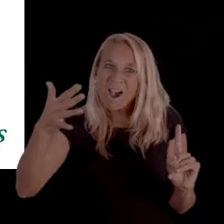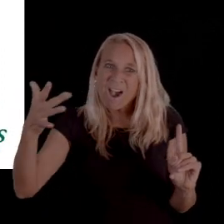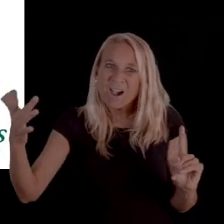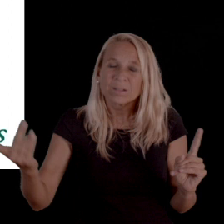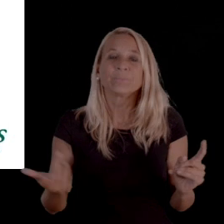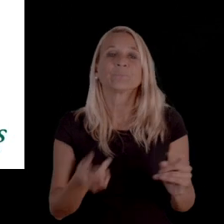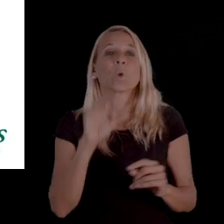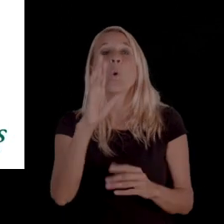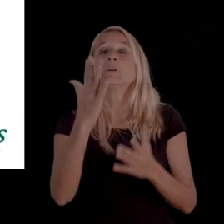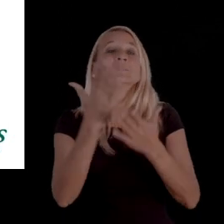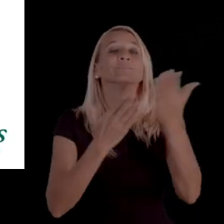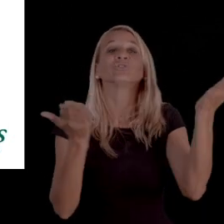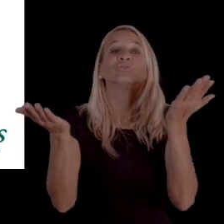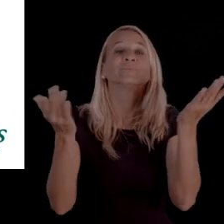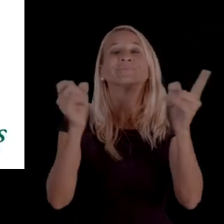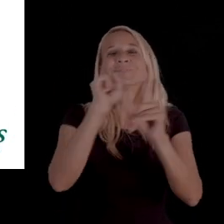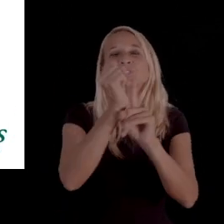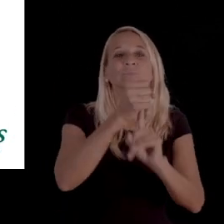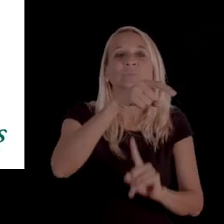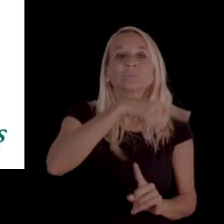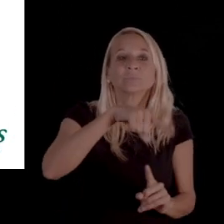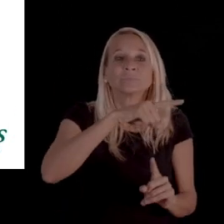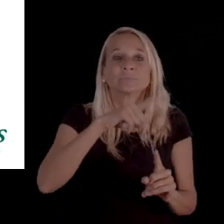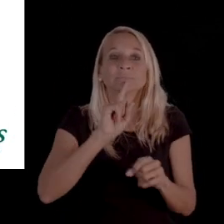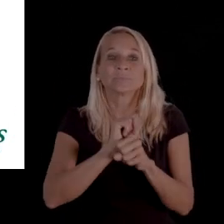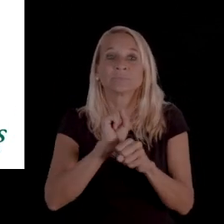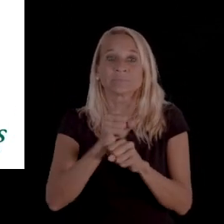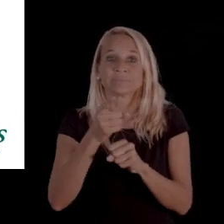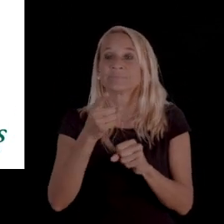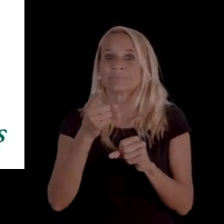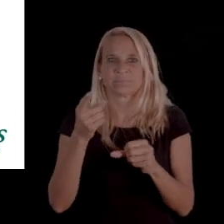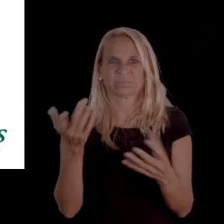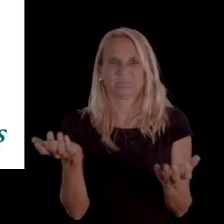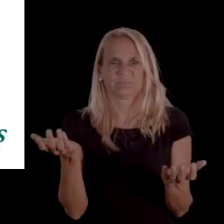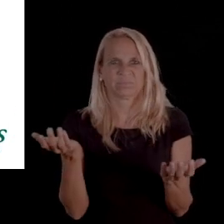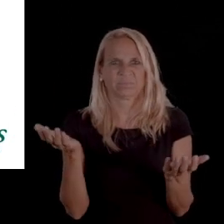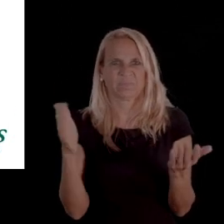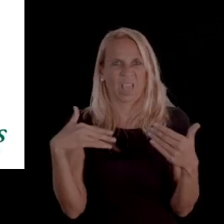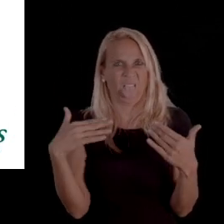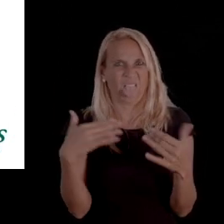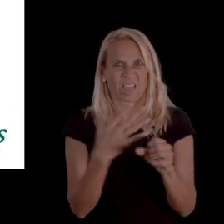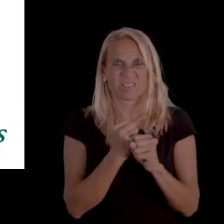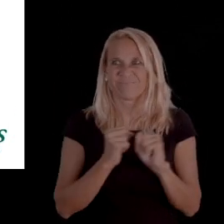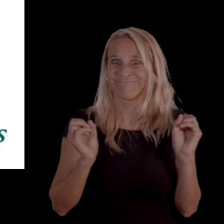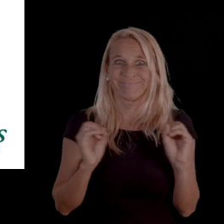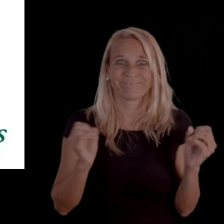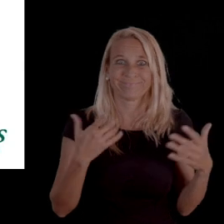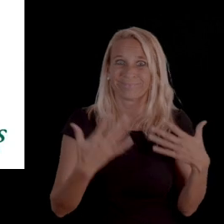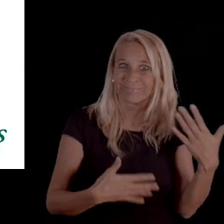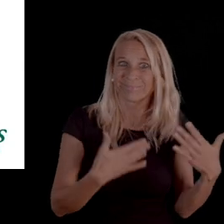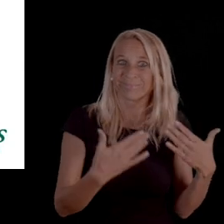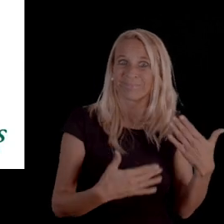Or in circumstances where services, especially when you haven't received, is still pending